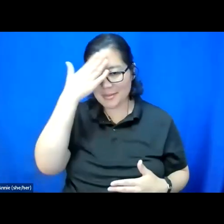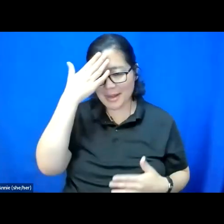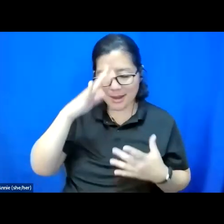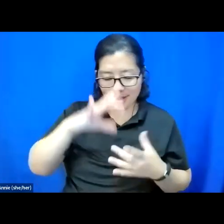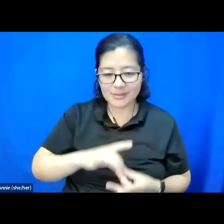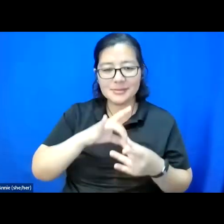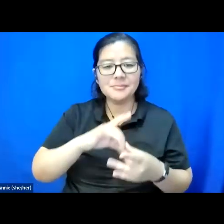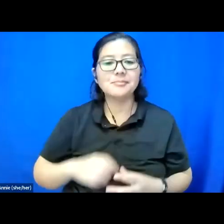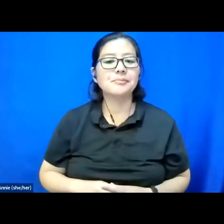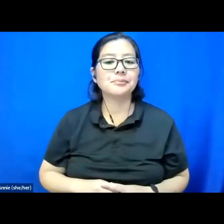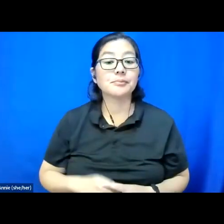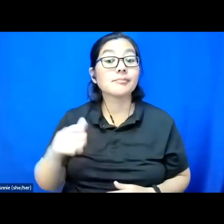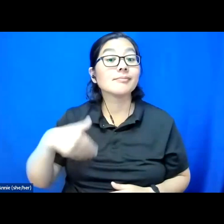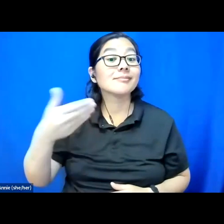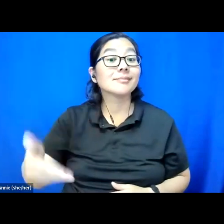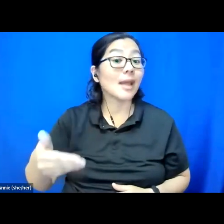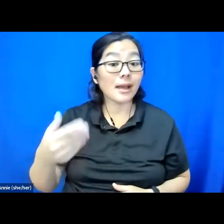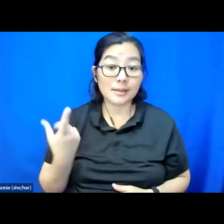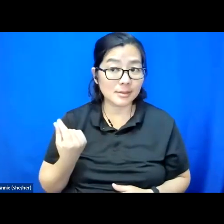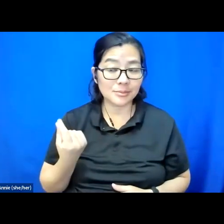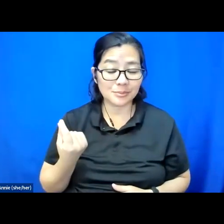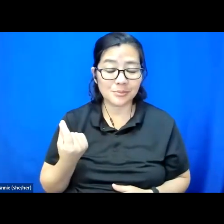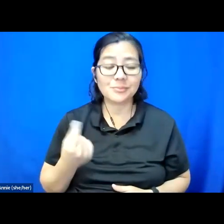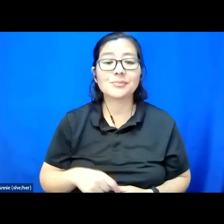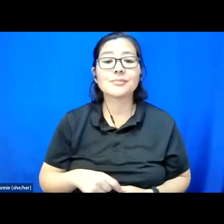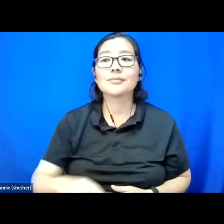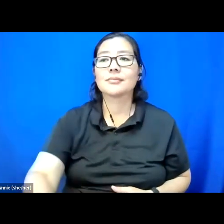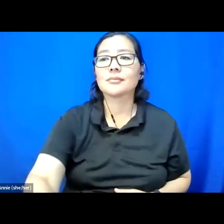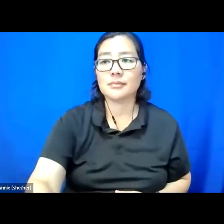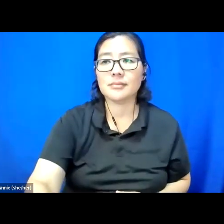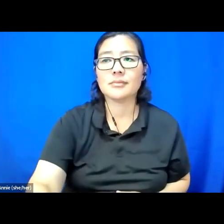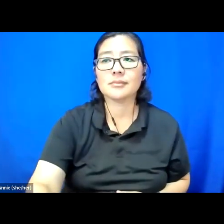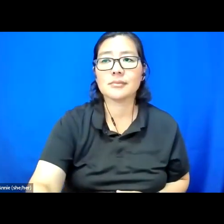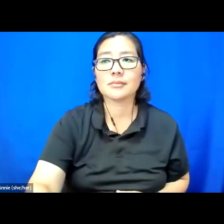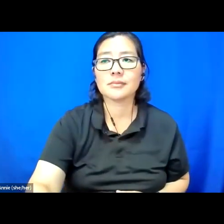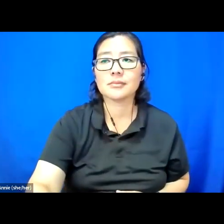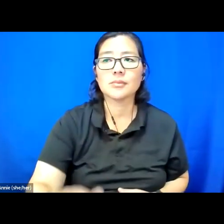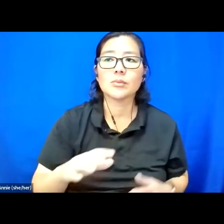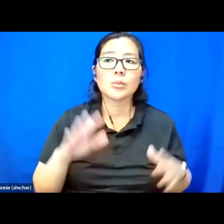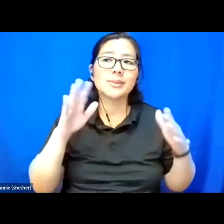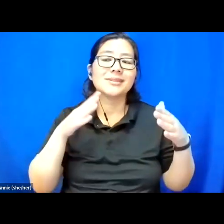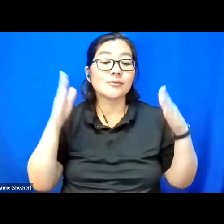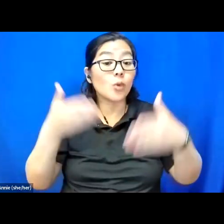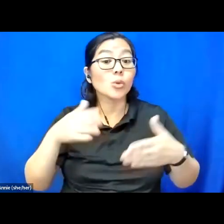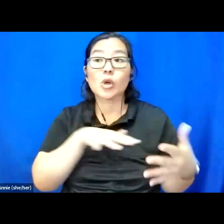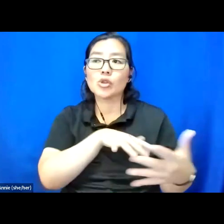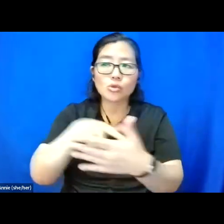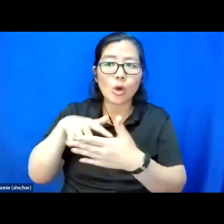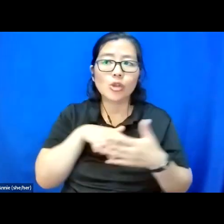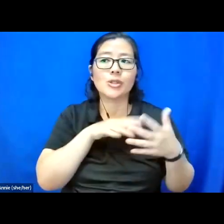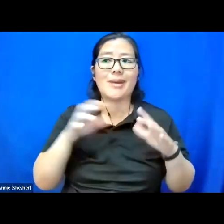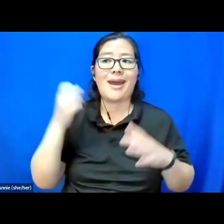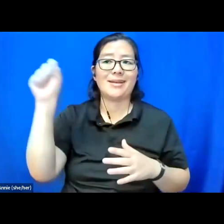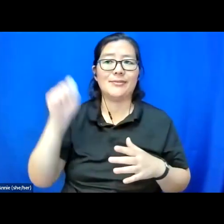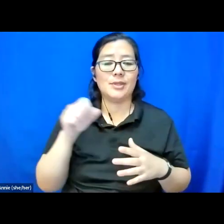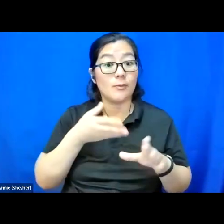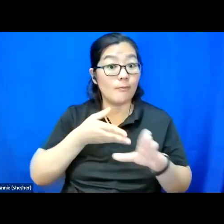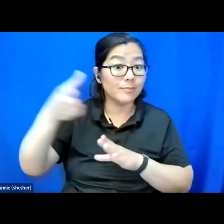Up next, we will be digging into scholarship activism in disability studies.